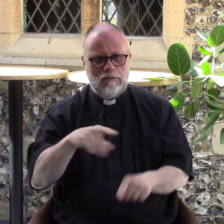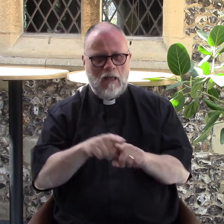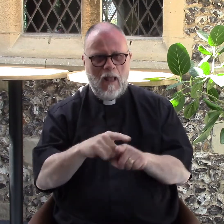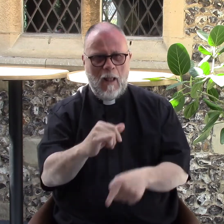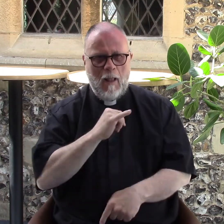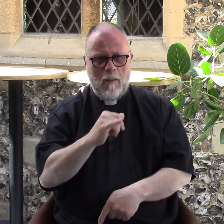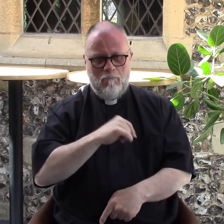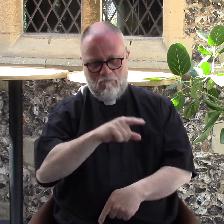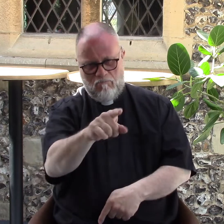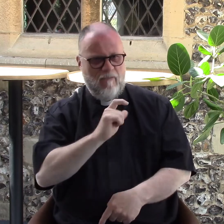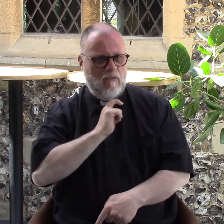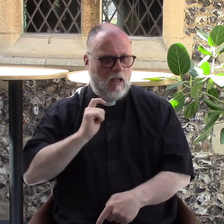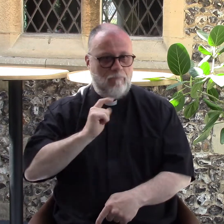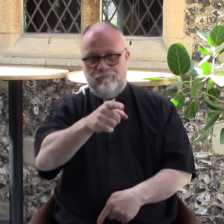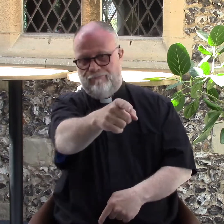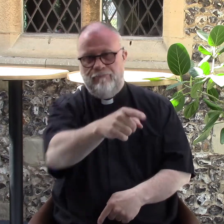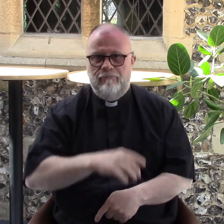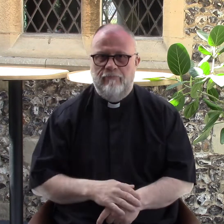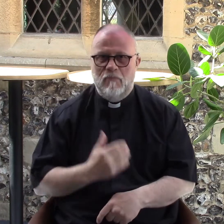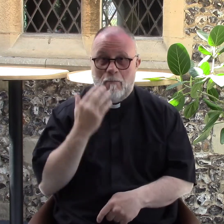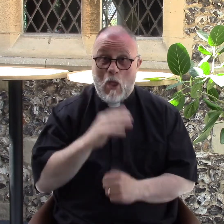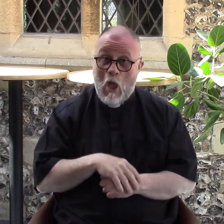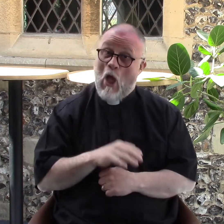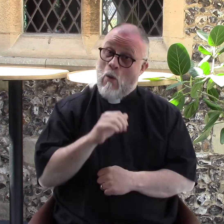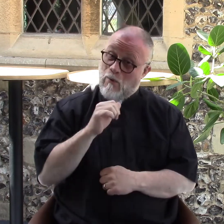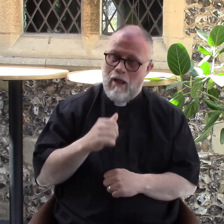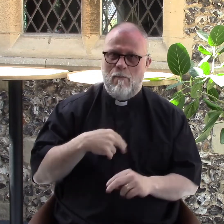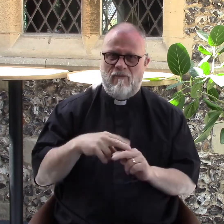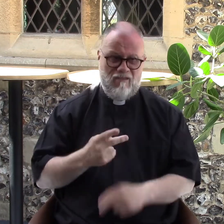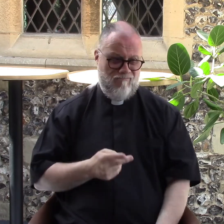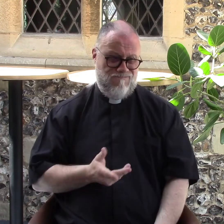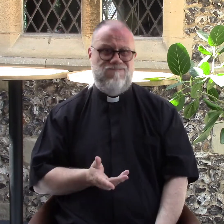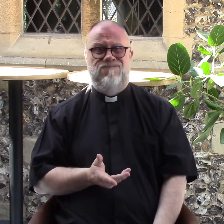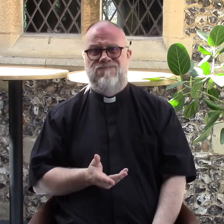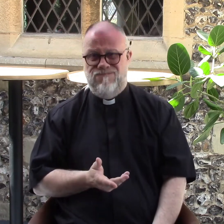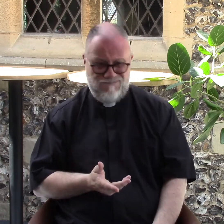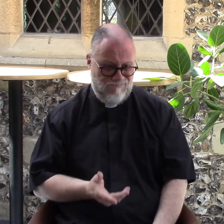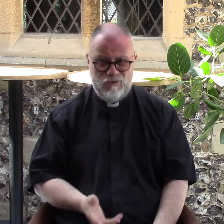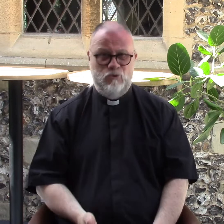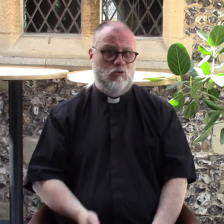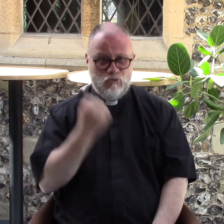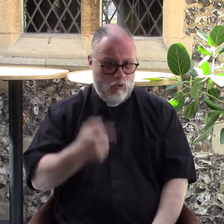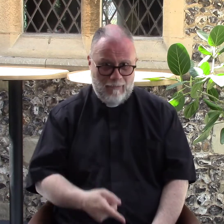be the same as the minister on the television and well she didn't accept that. She said "what, you?